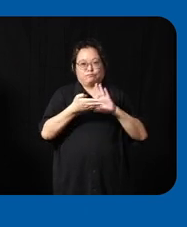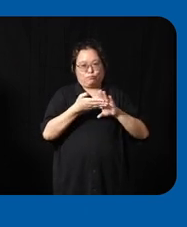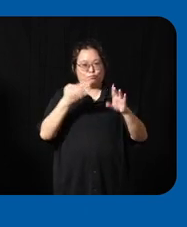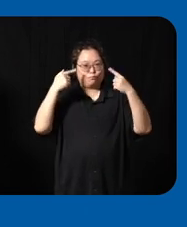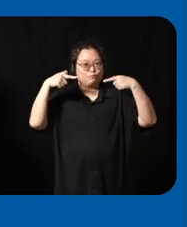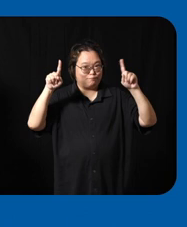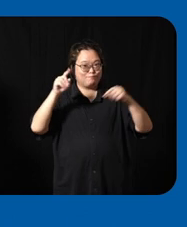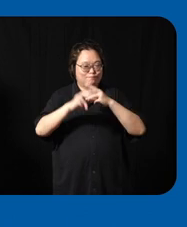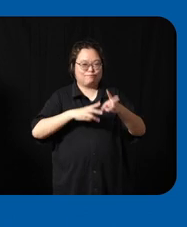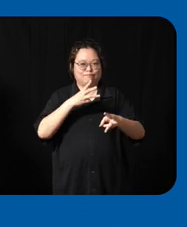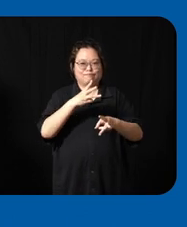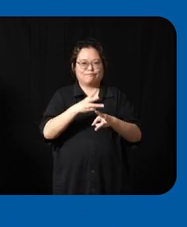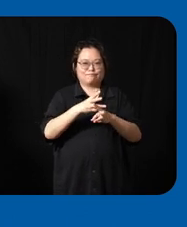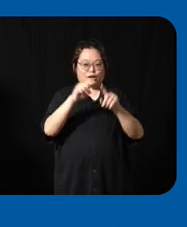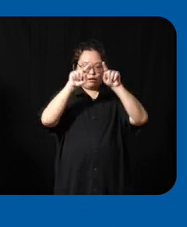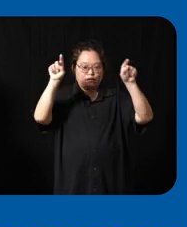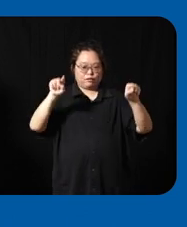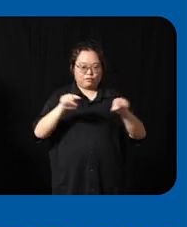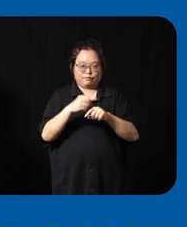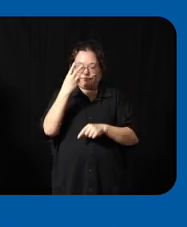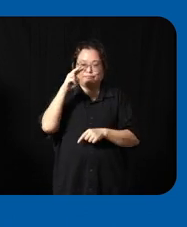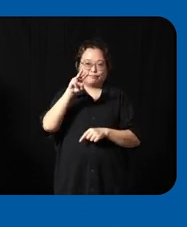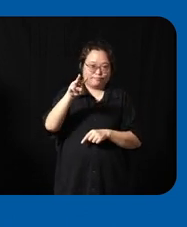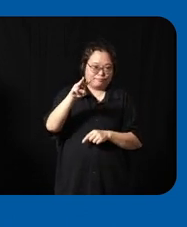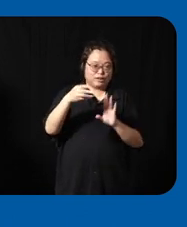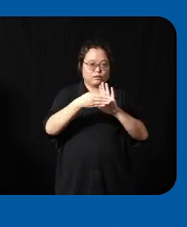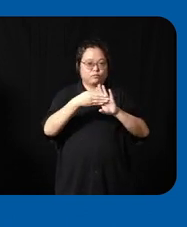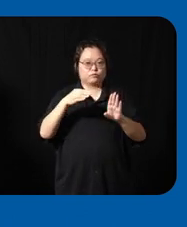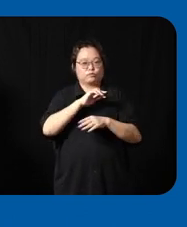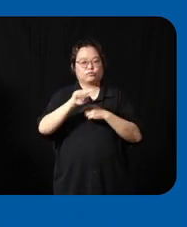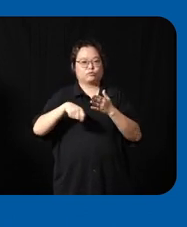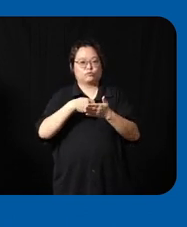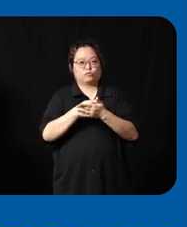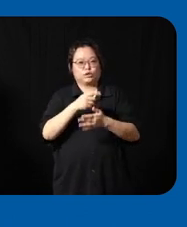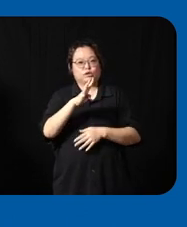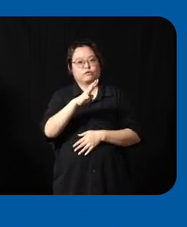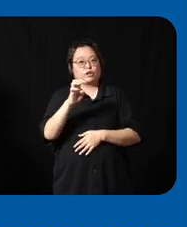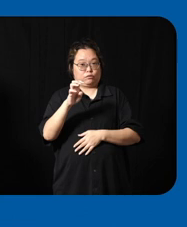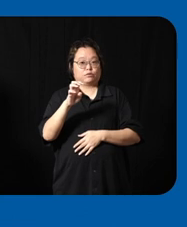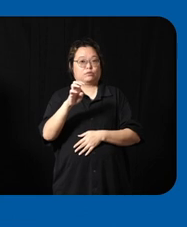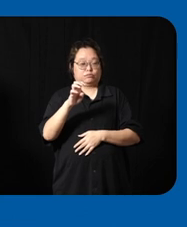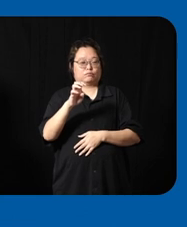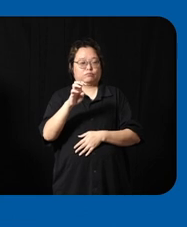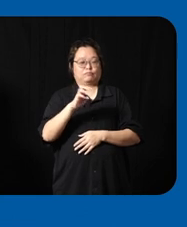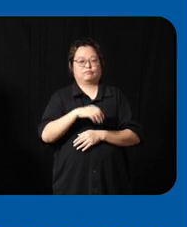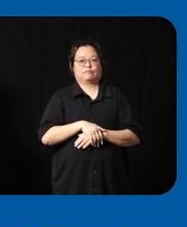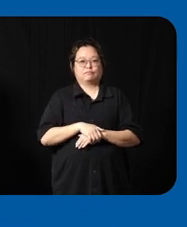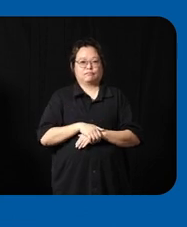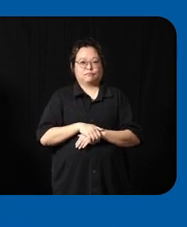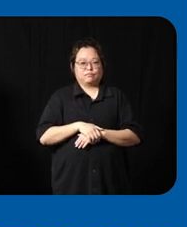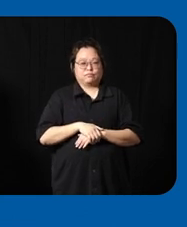them on your screen uh there are over 400 Brands uh that we have in the house of univa uh and also